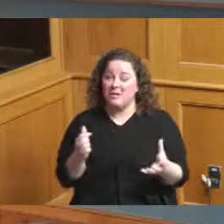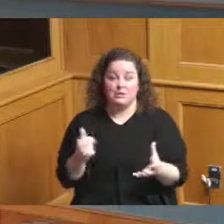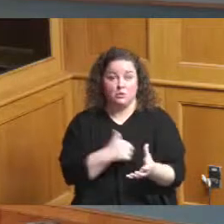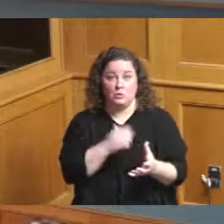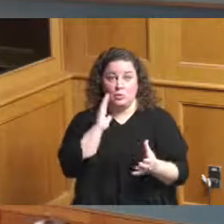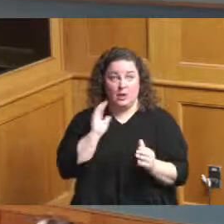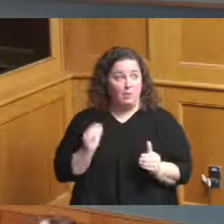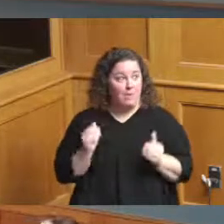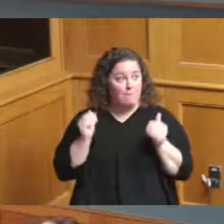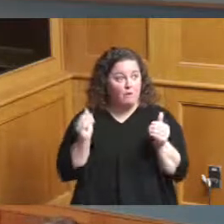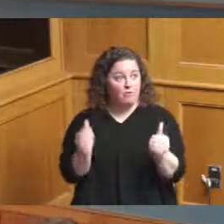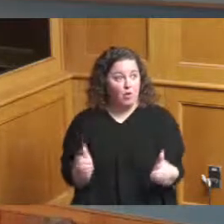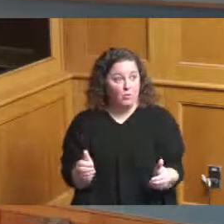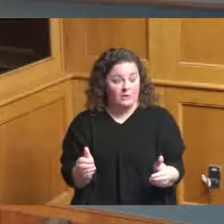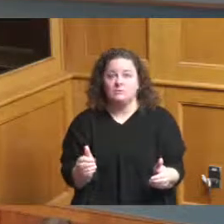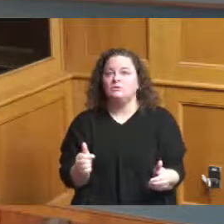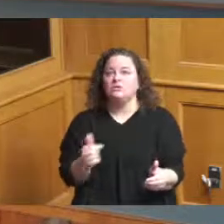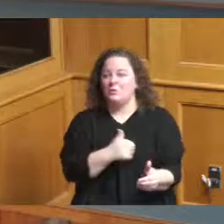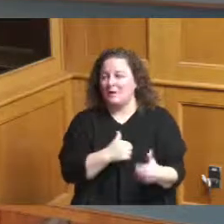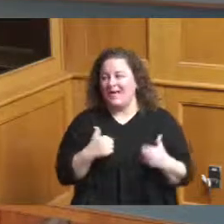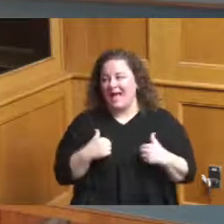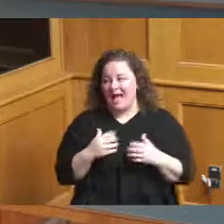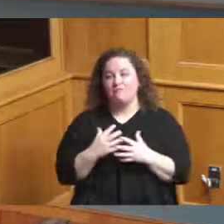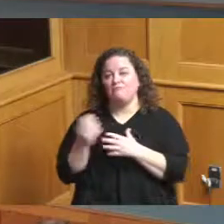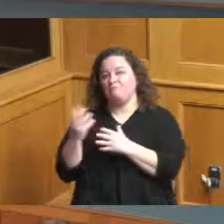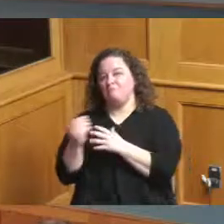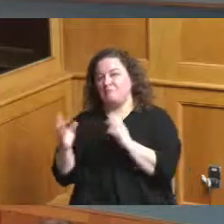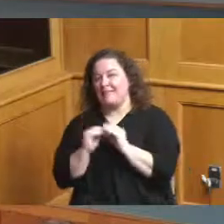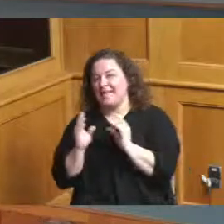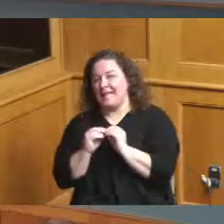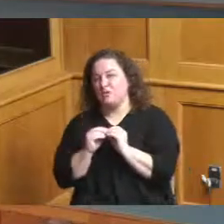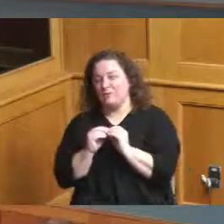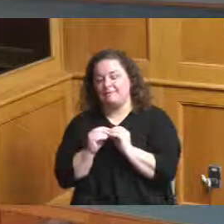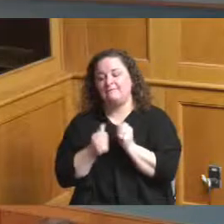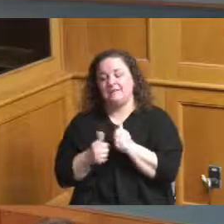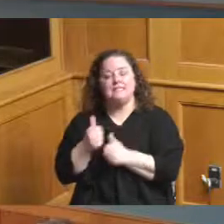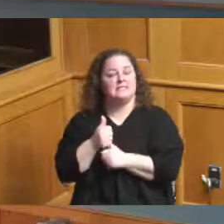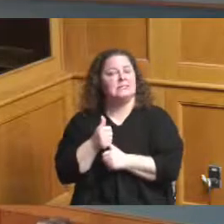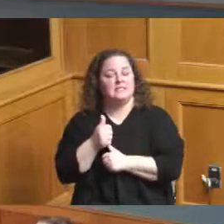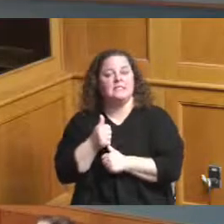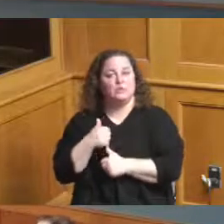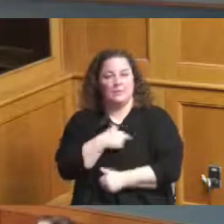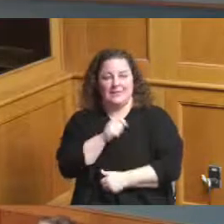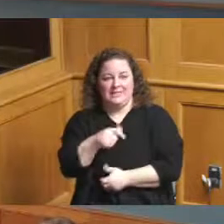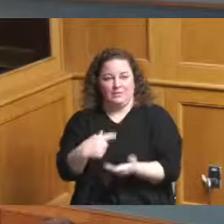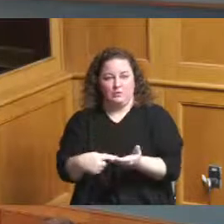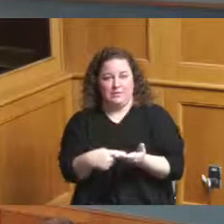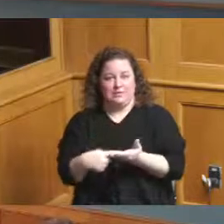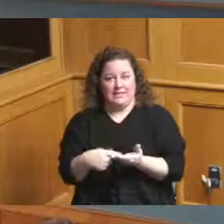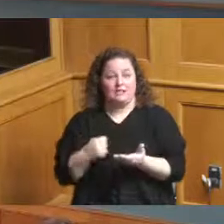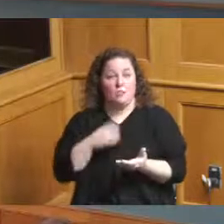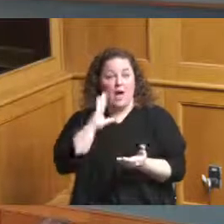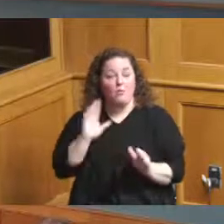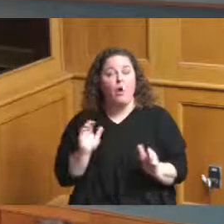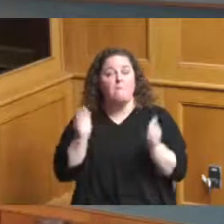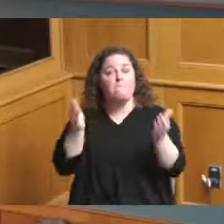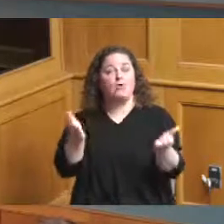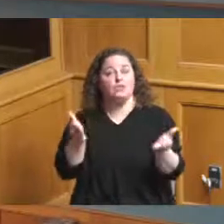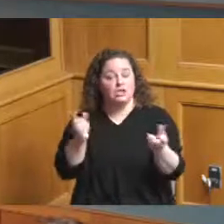we have an executive session that we need to go in and I will make a motion to go into executive